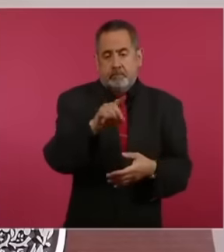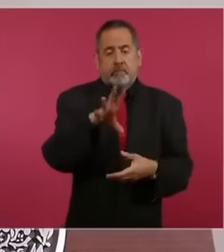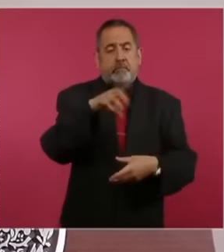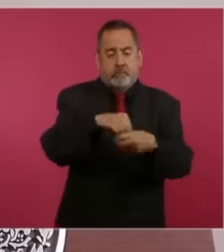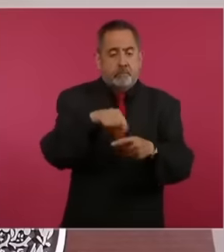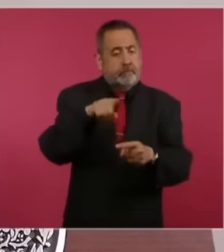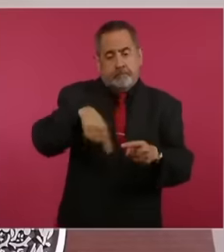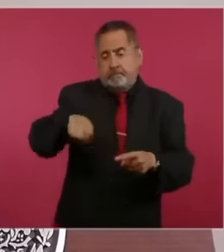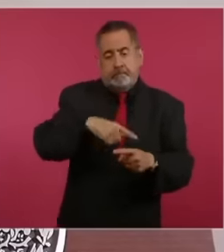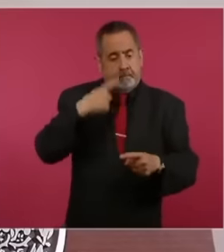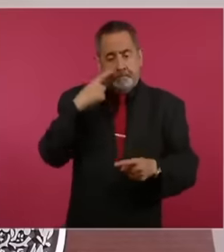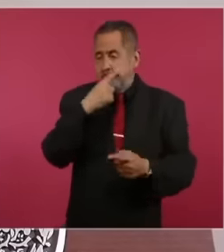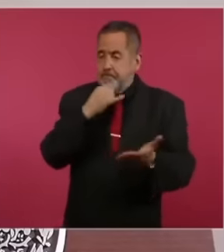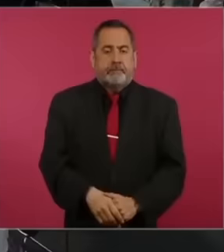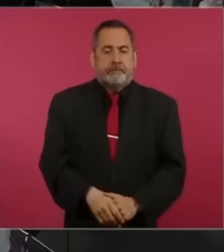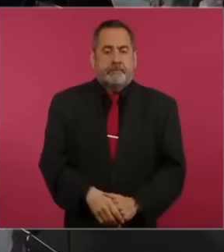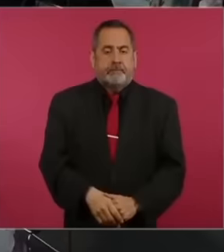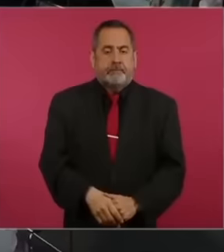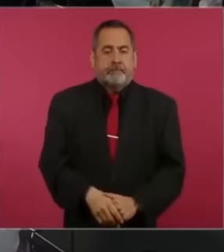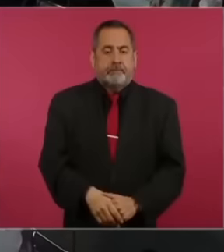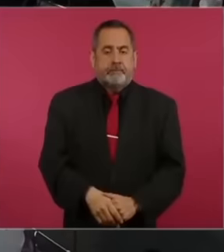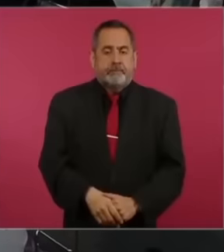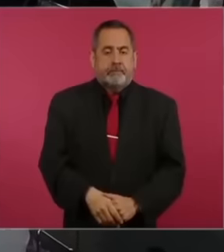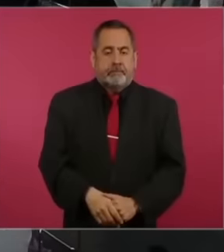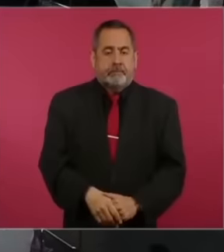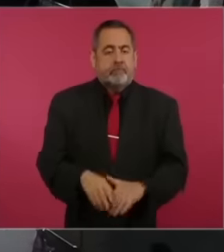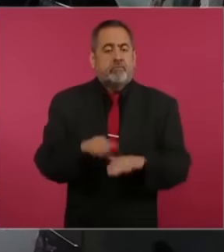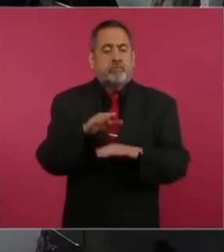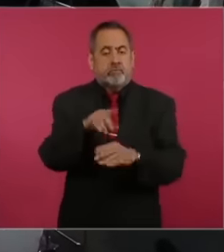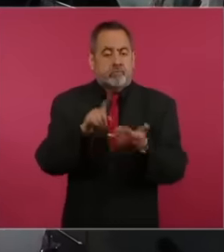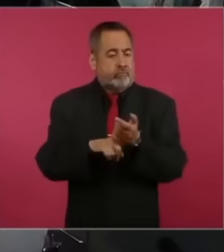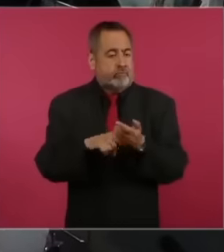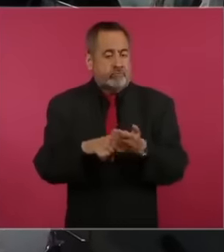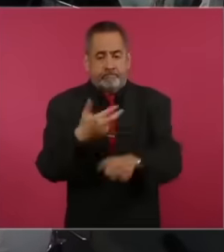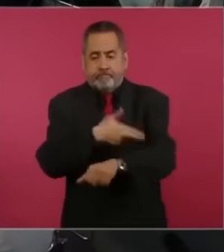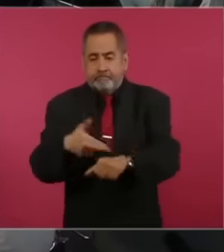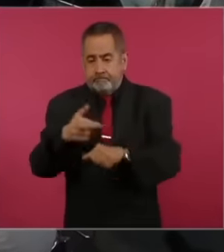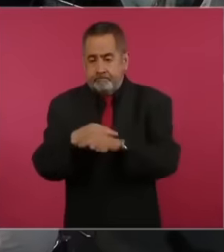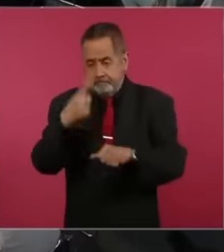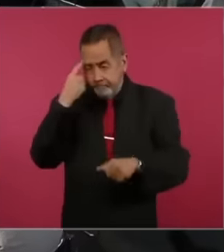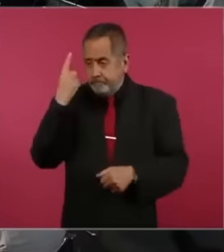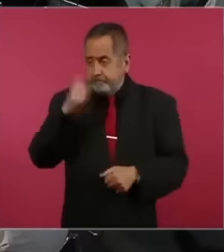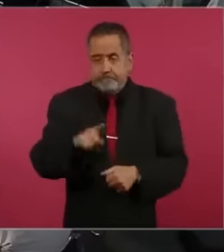short, these matters regarding the Award measures could not yet be used because